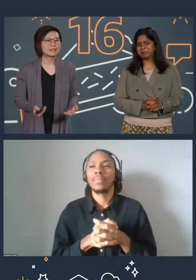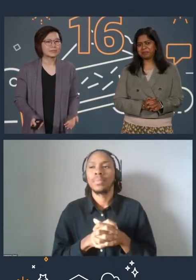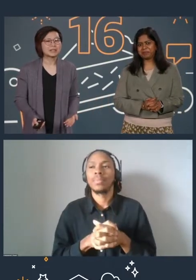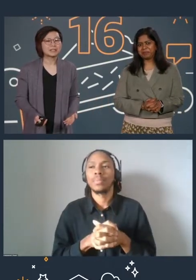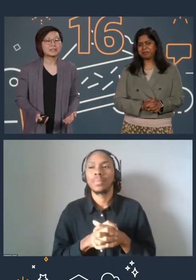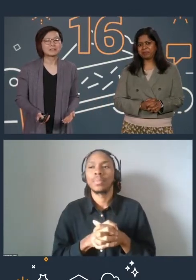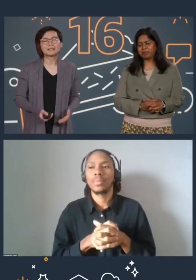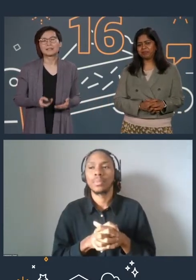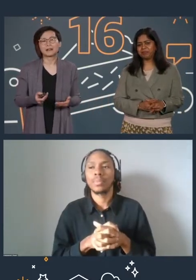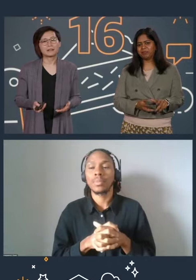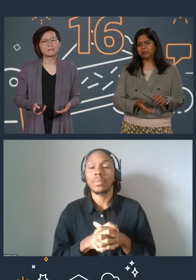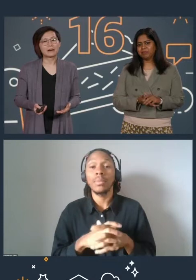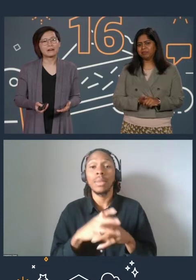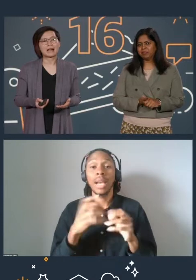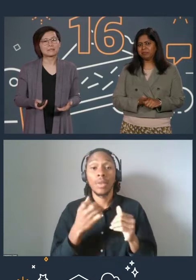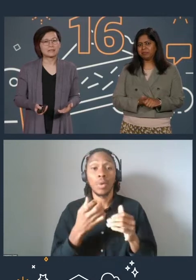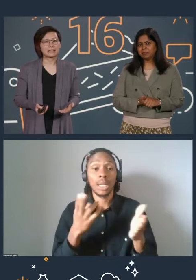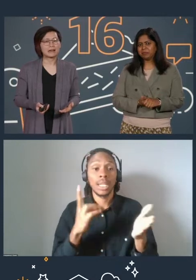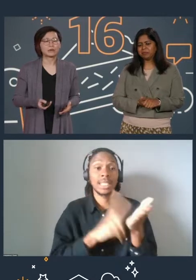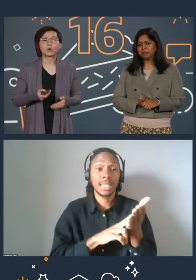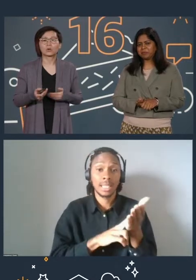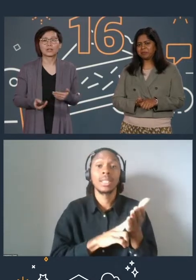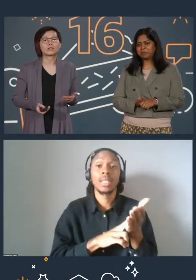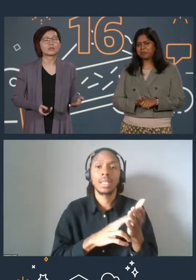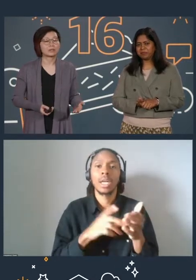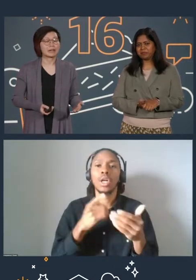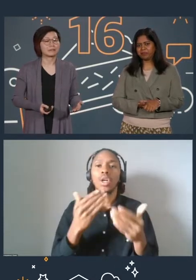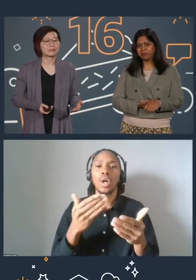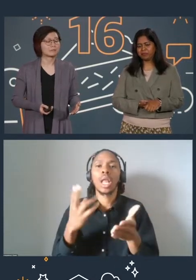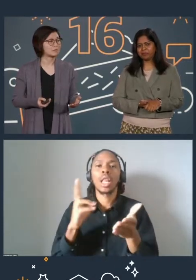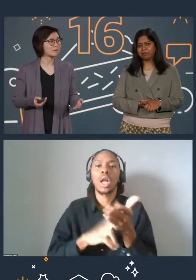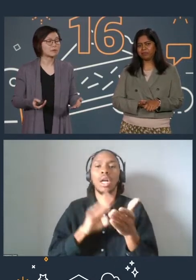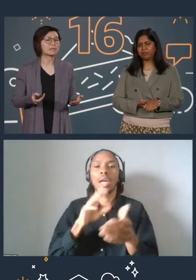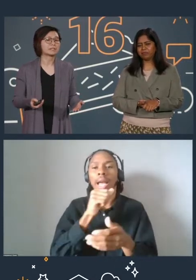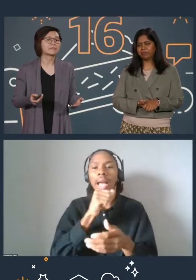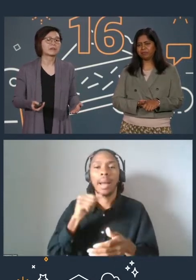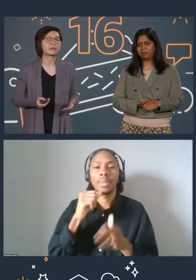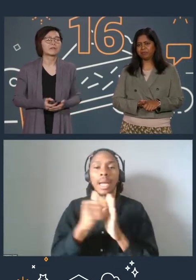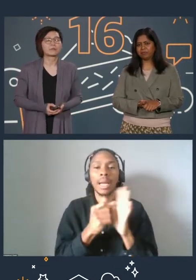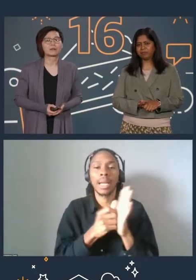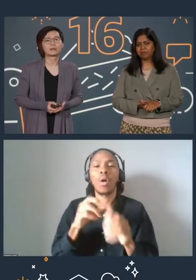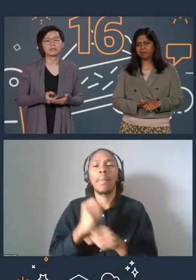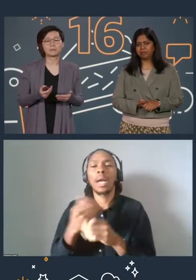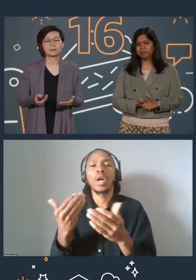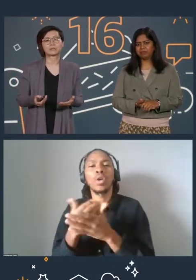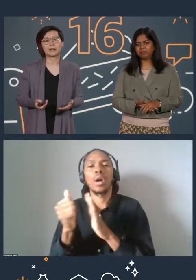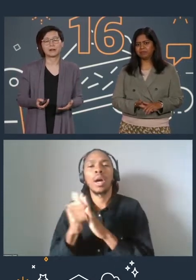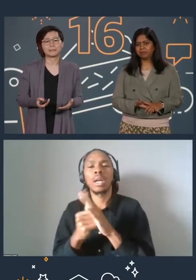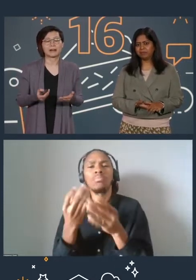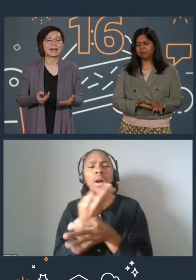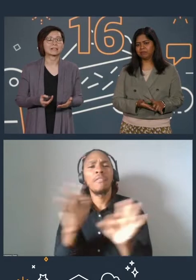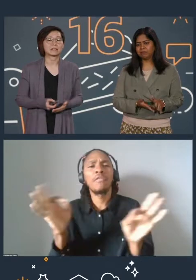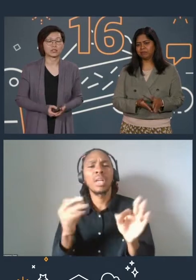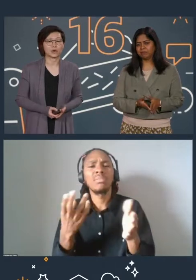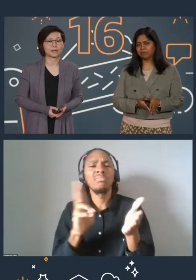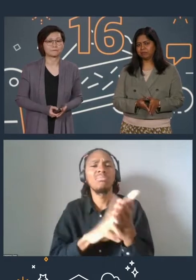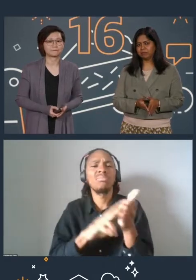To register, log in via an Amazon account or create a new account. Remember, it is free for everyone to be able to sign up and access this training.